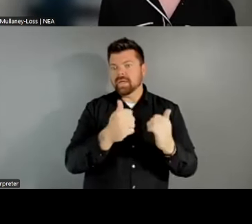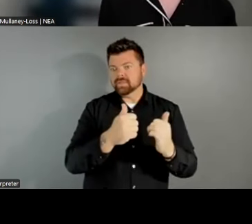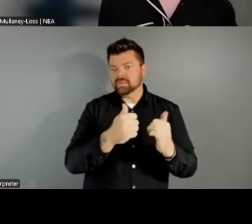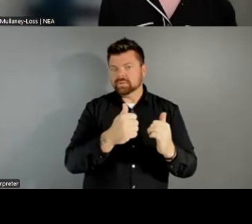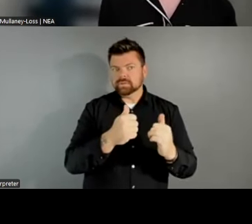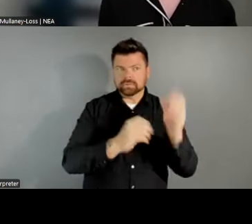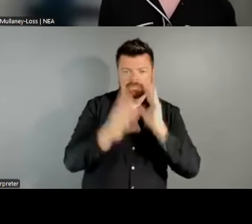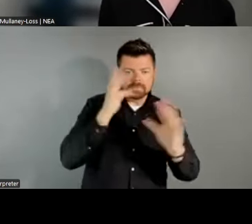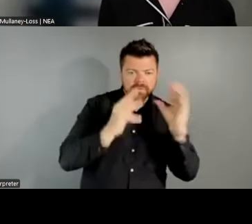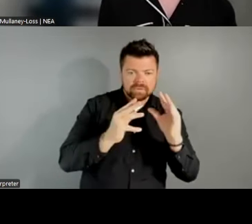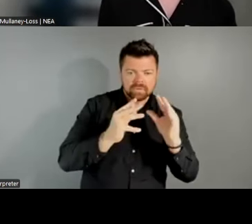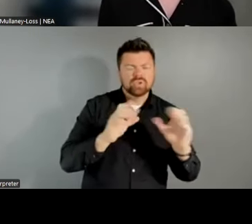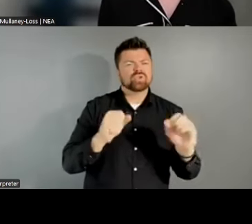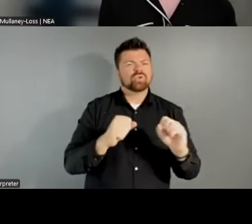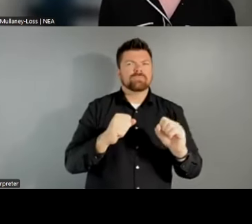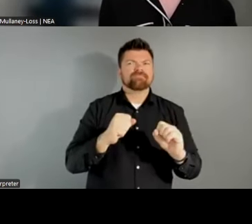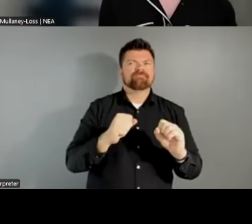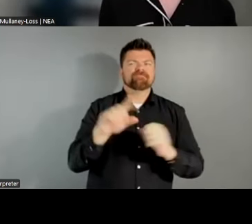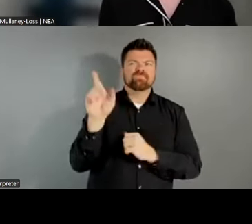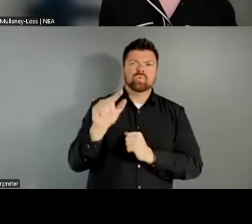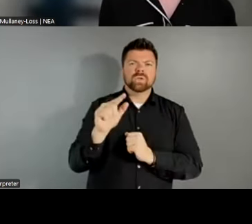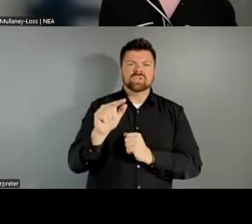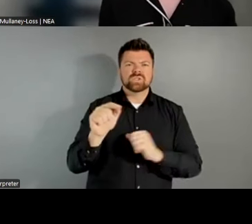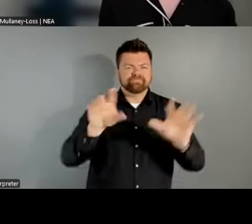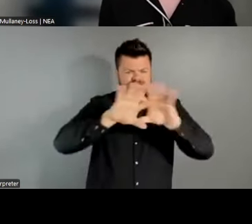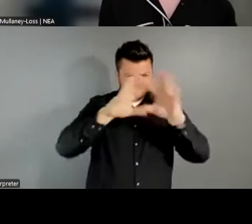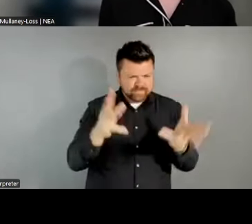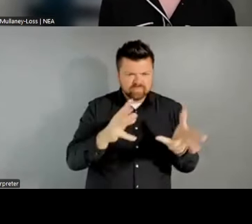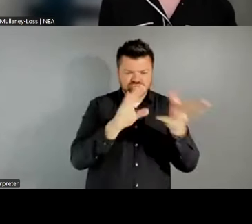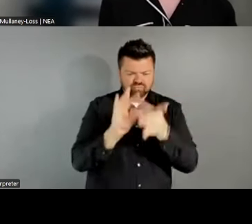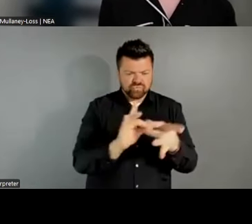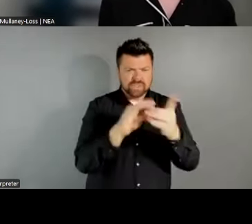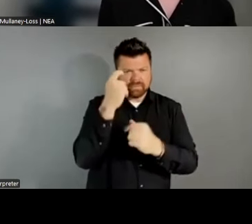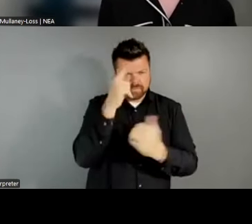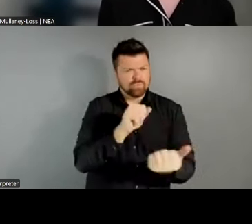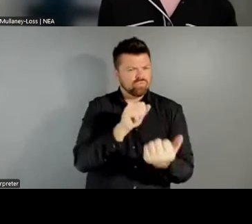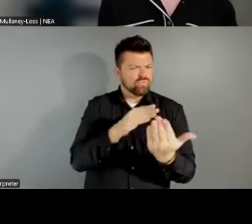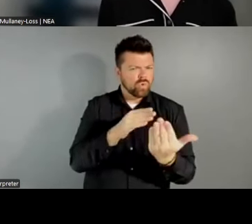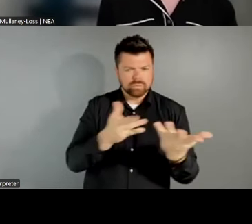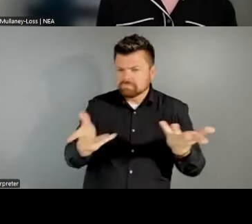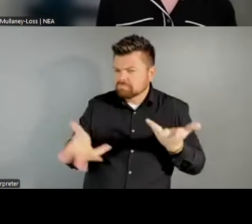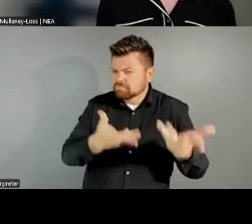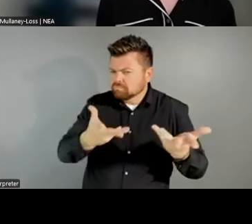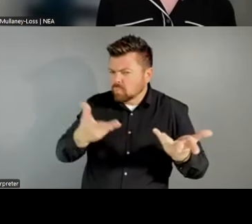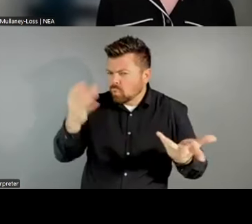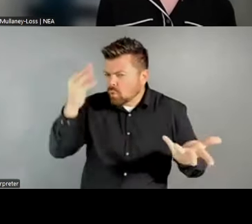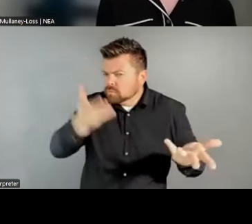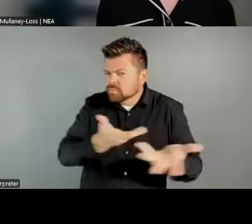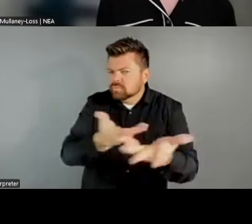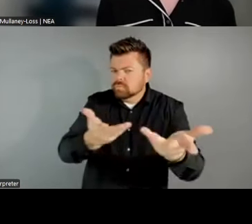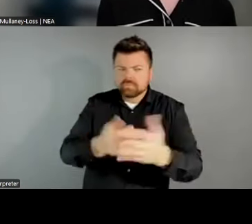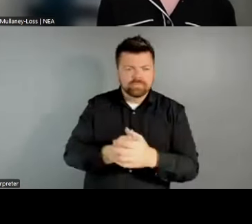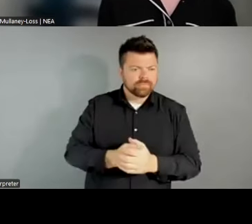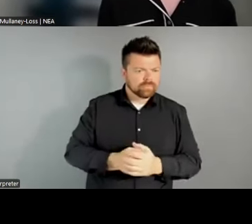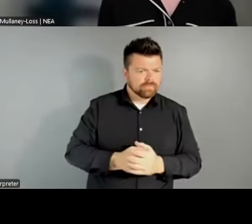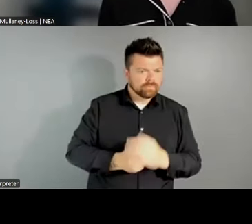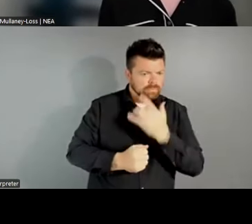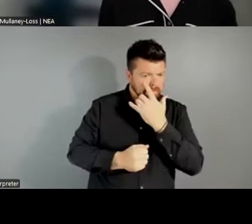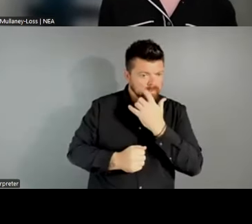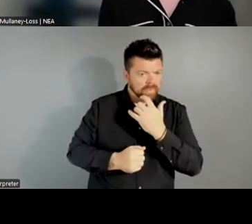approach? Do you have any thoughts on that? Yeah, thank you. - So, I'll just comment, Bidta, and